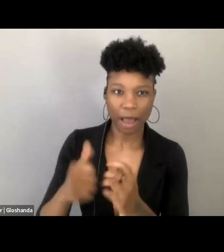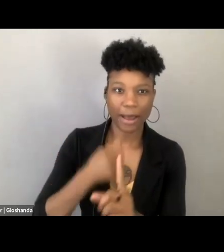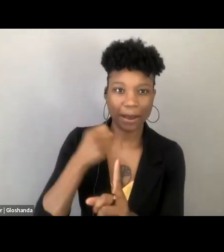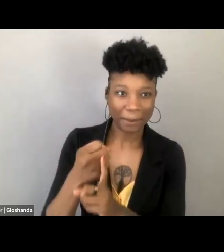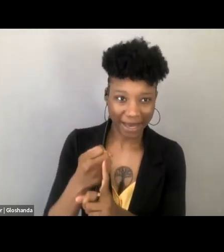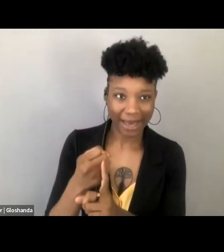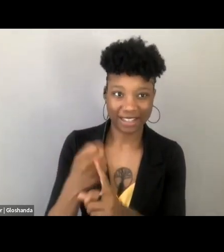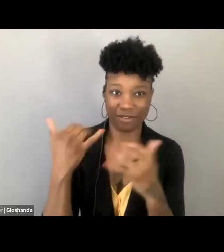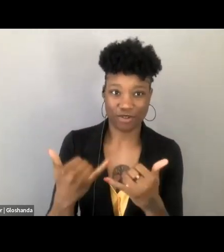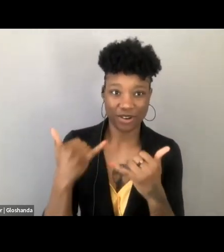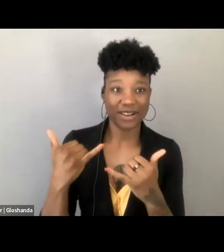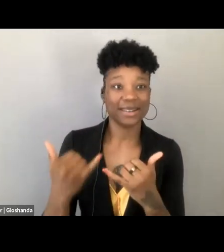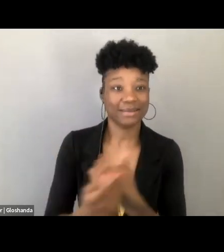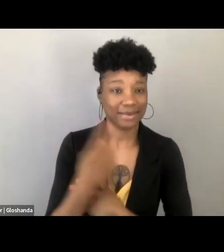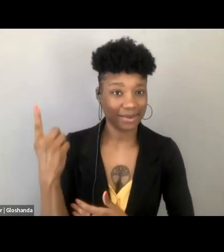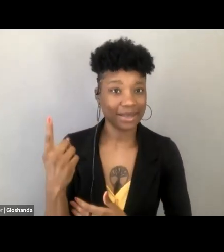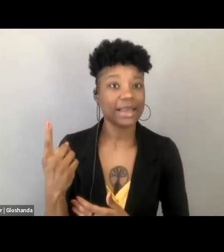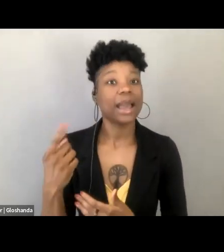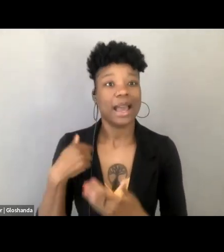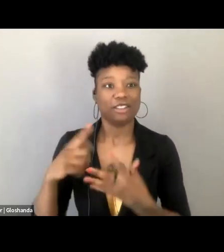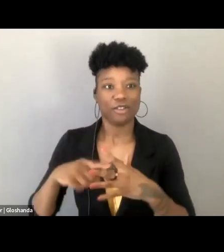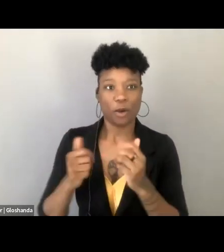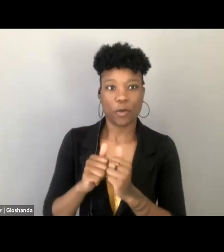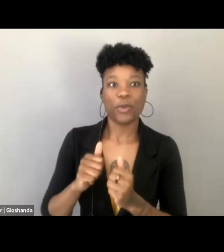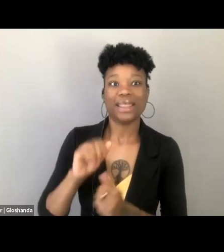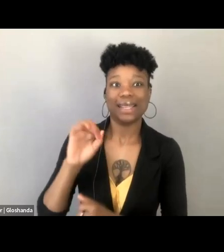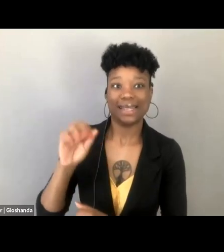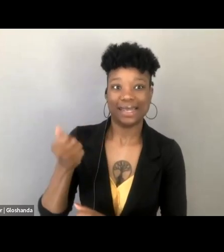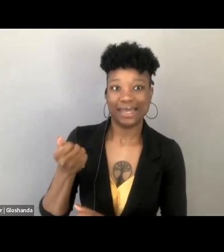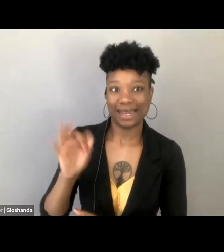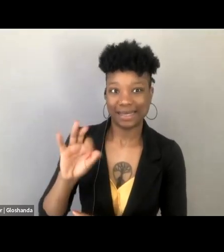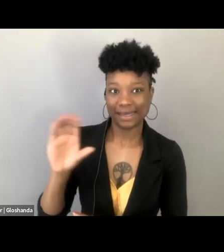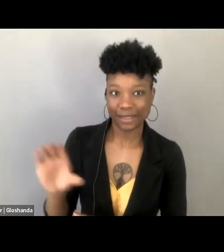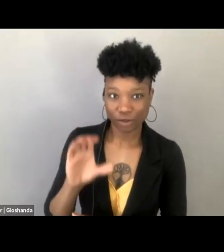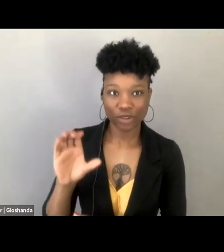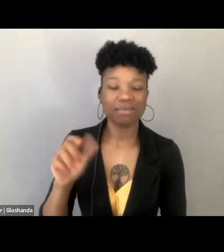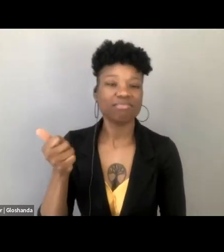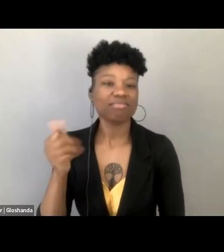but the 1960s, and early 1970s. In those transformative years,